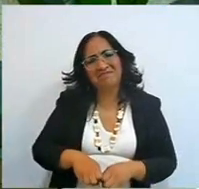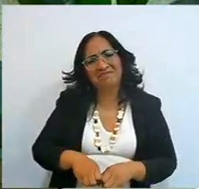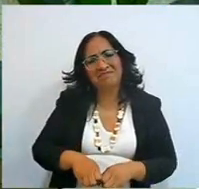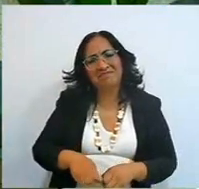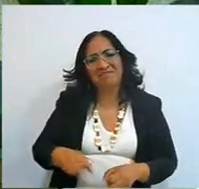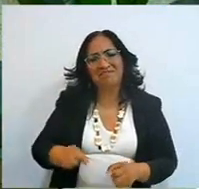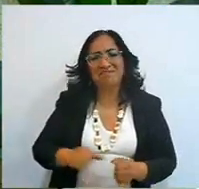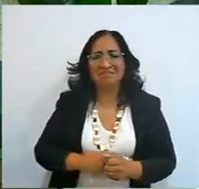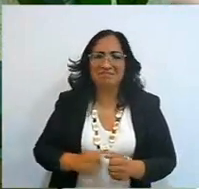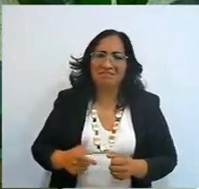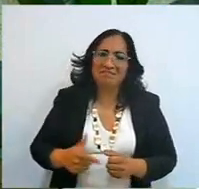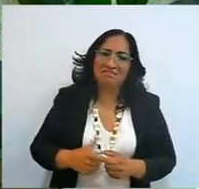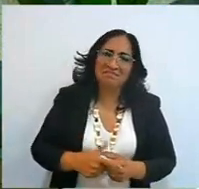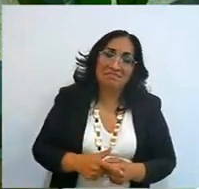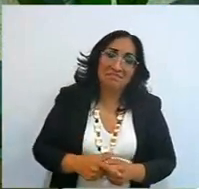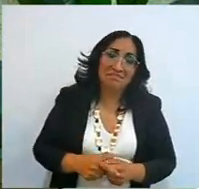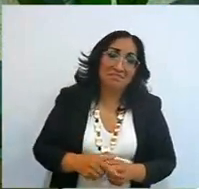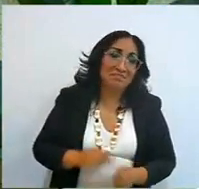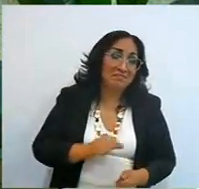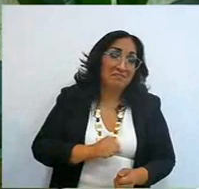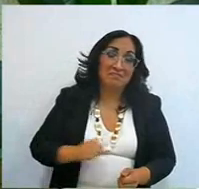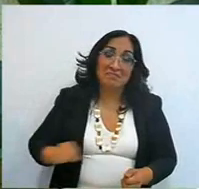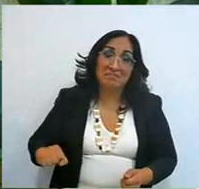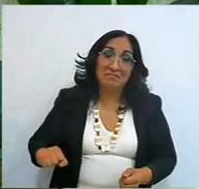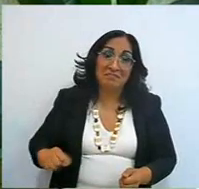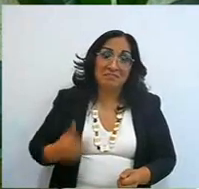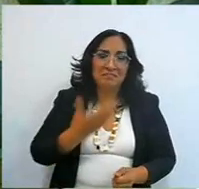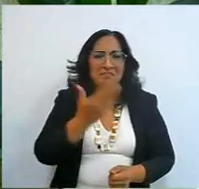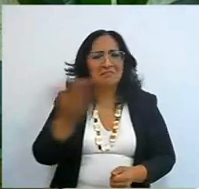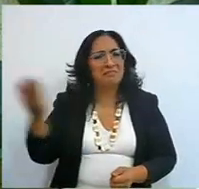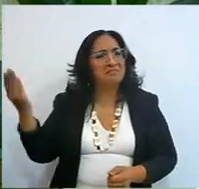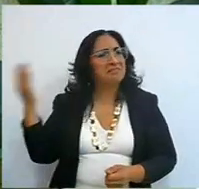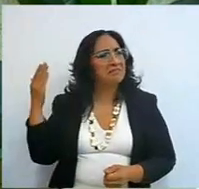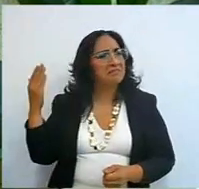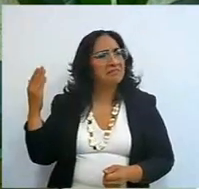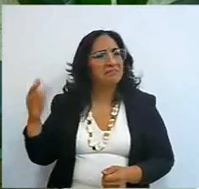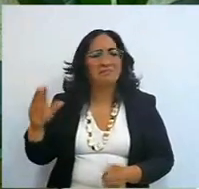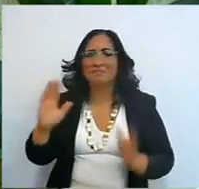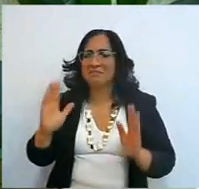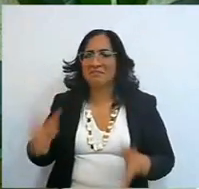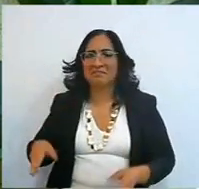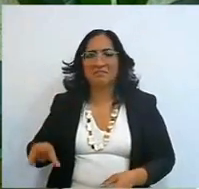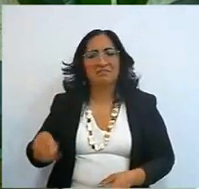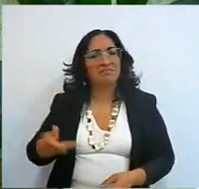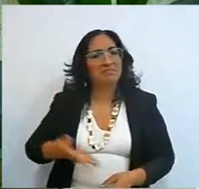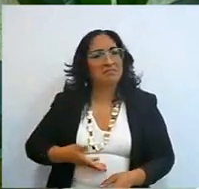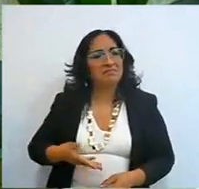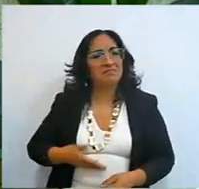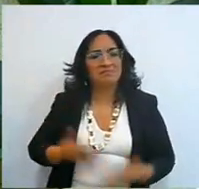If you remember, because you're not amnesiac, no, but there's no more pain, there's no more pain,